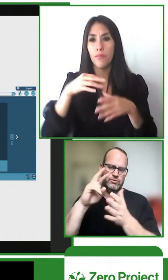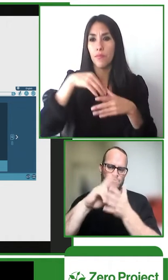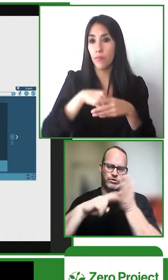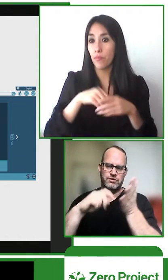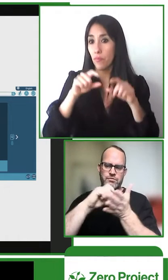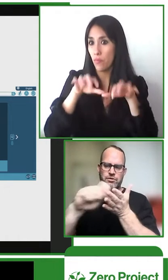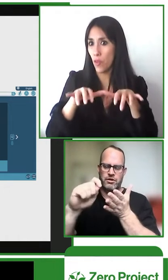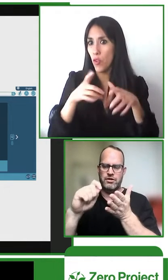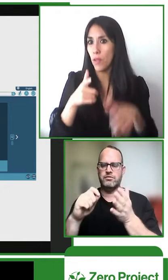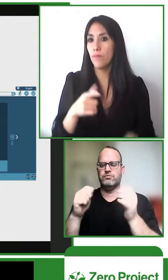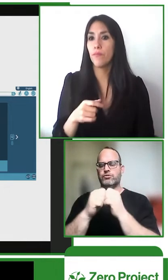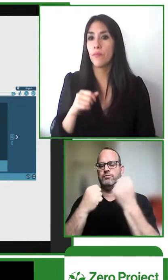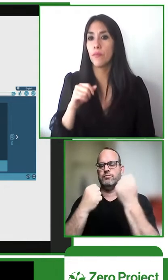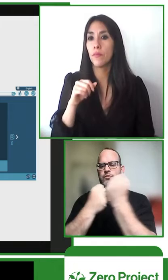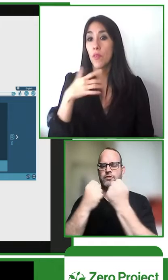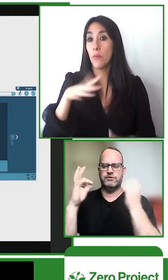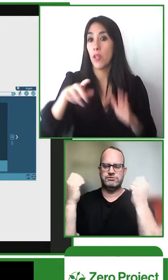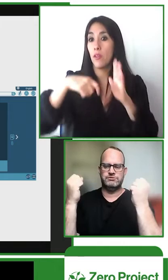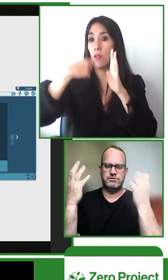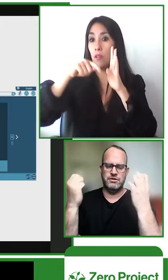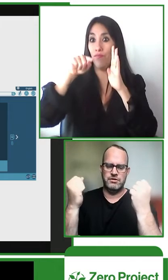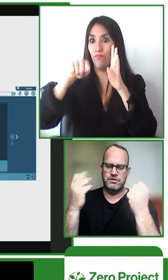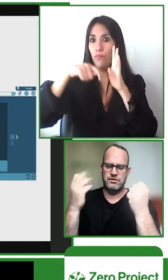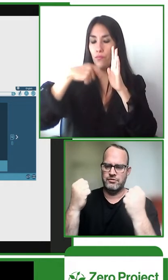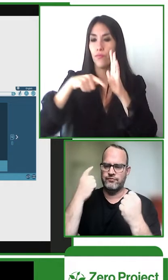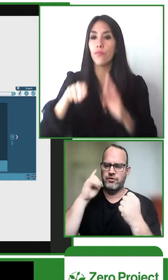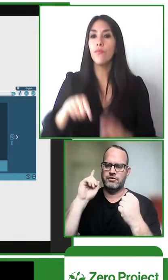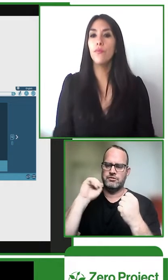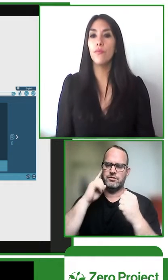and knowledge of local communities and written information and